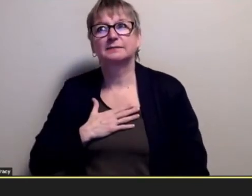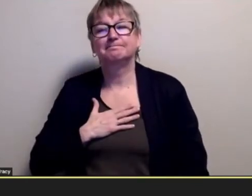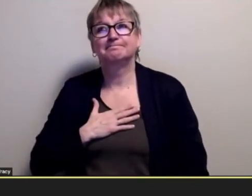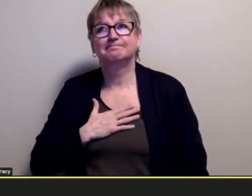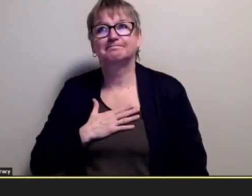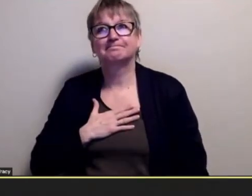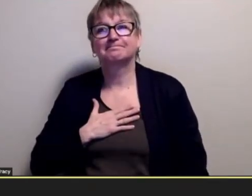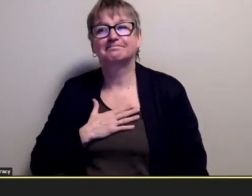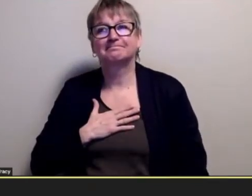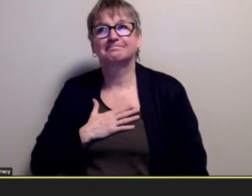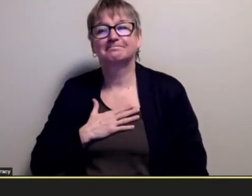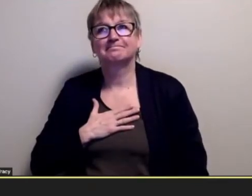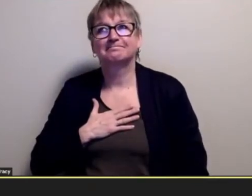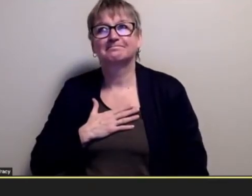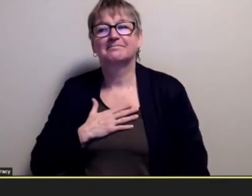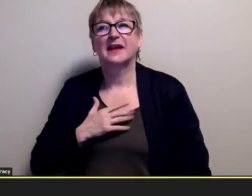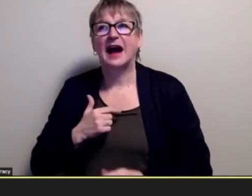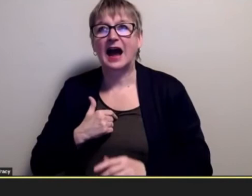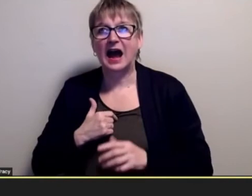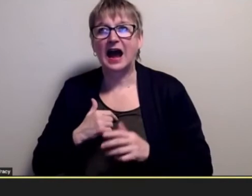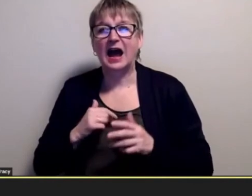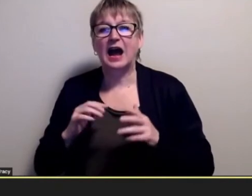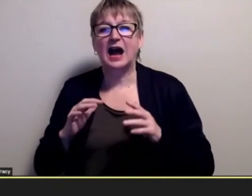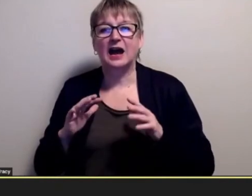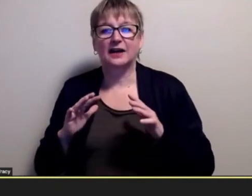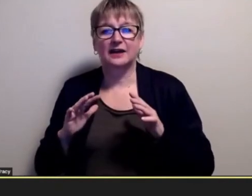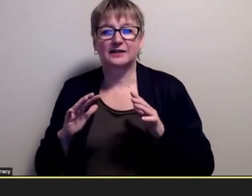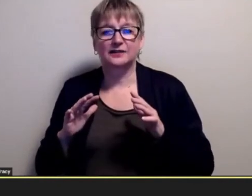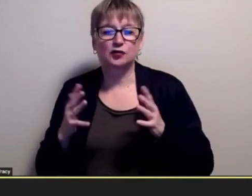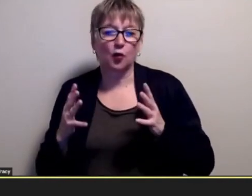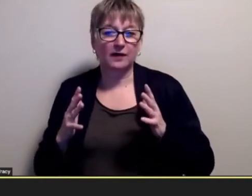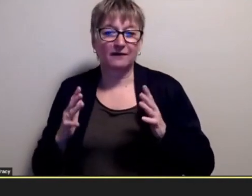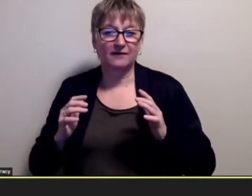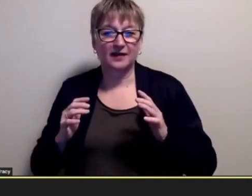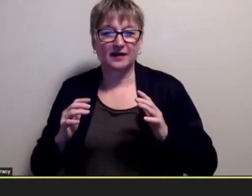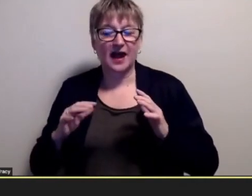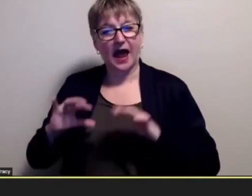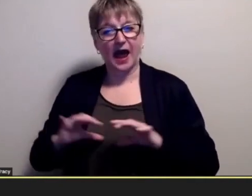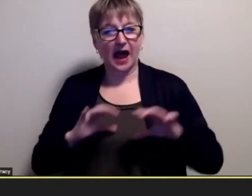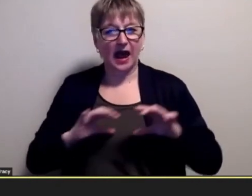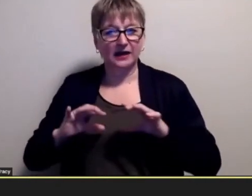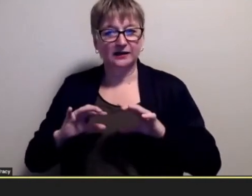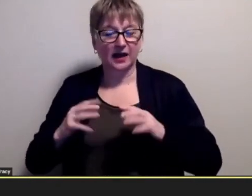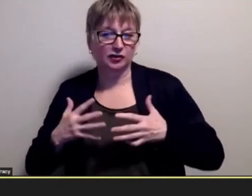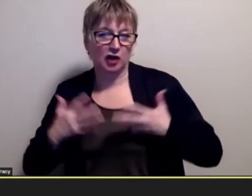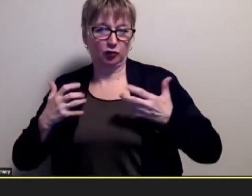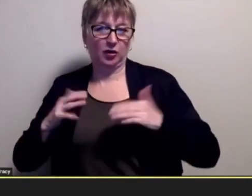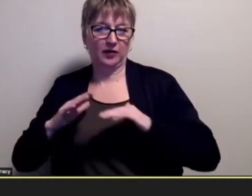you know i sort of act younger than my age sometimes it could be my brain